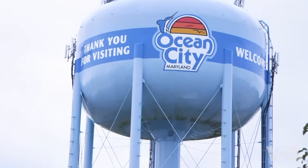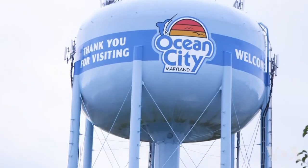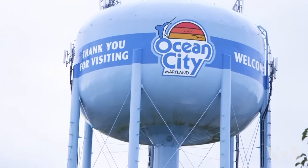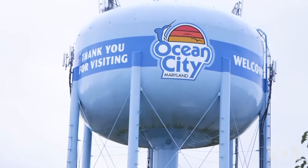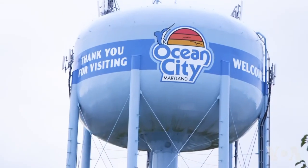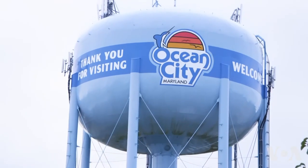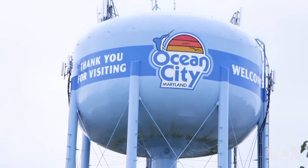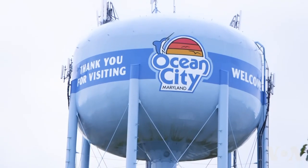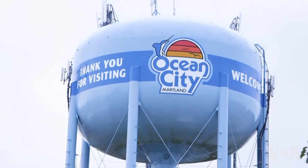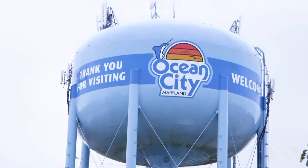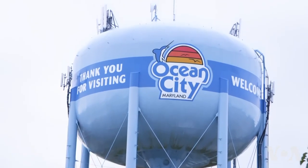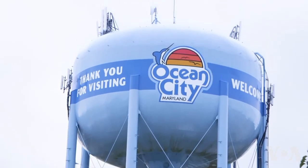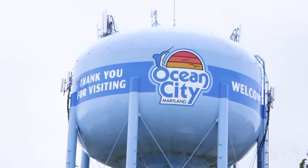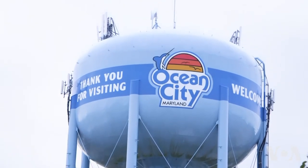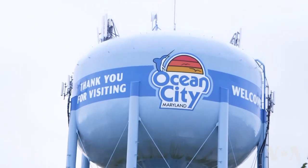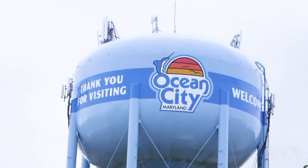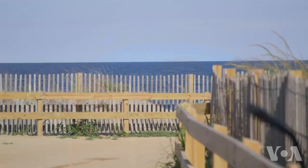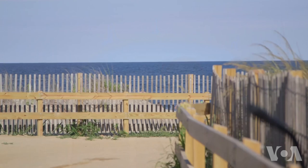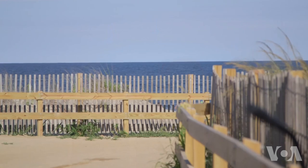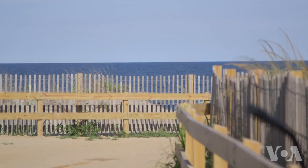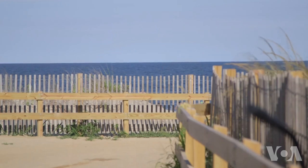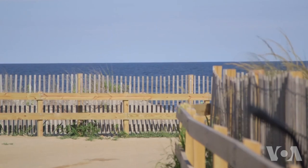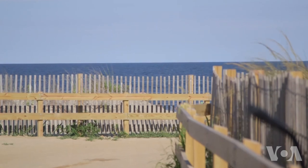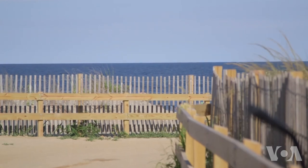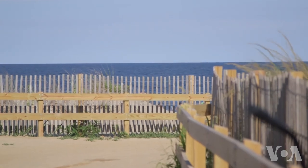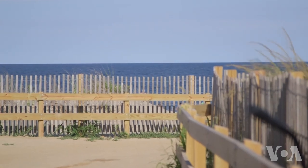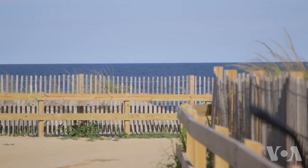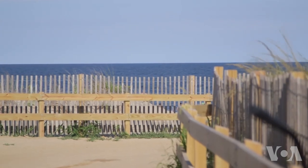You don’t always remember that so it helps us to come back to peace. That’s awesome!